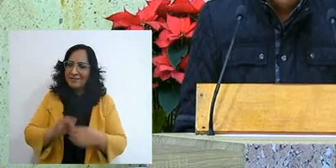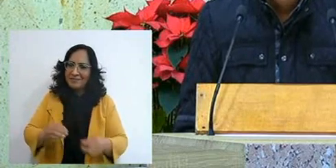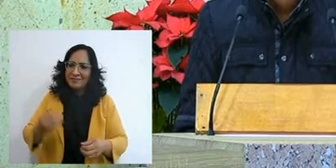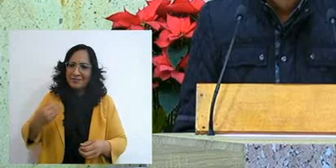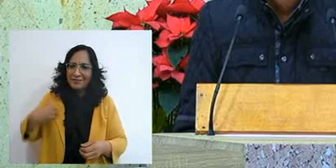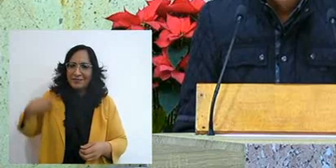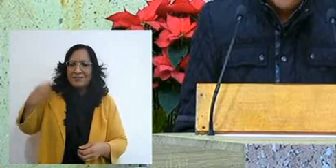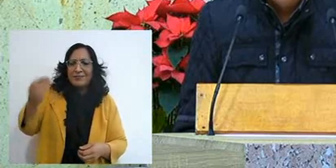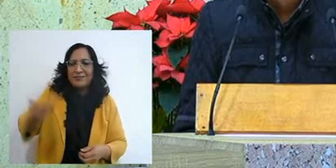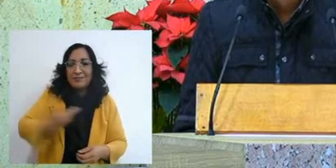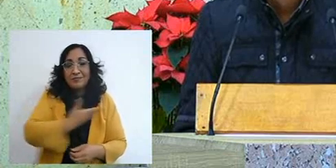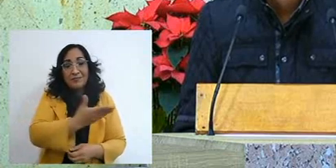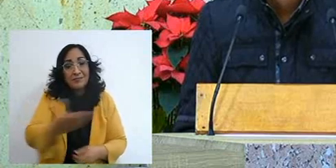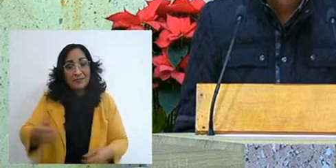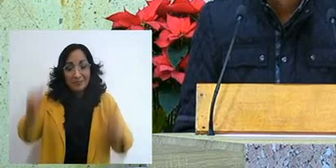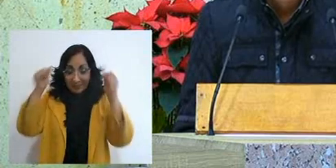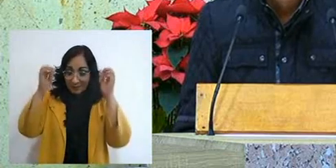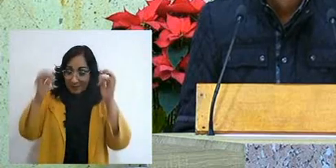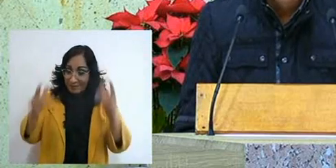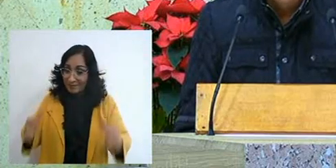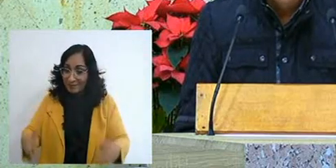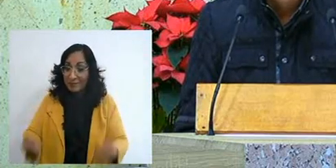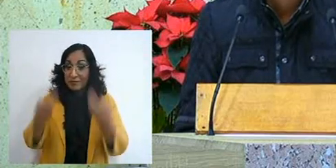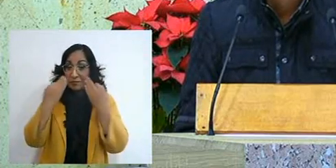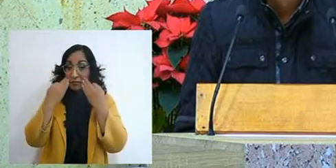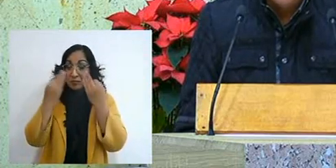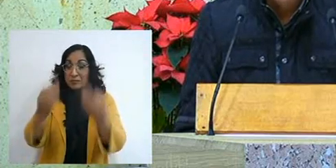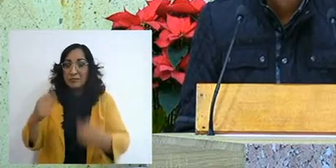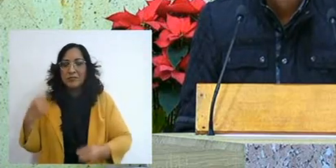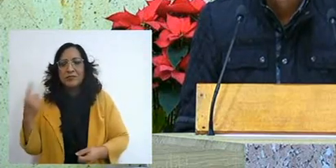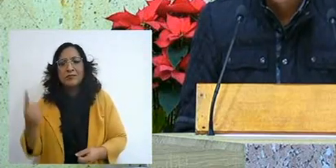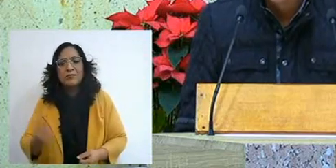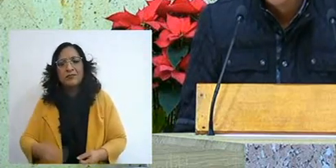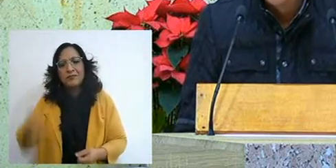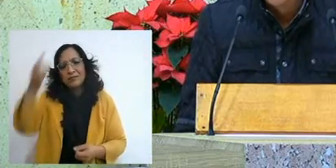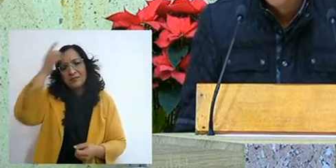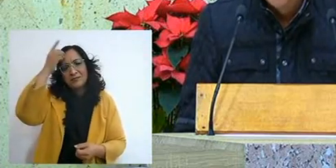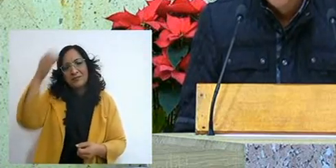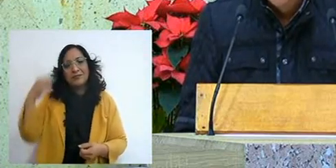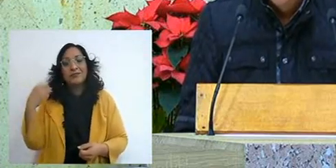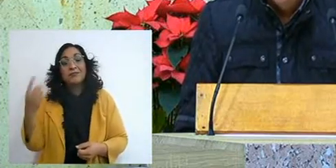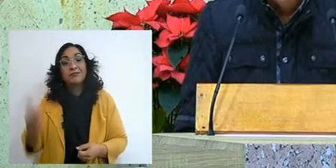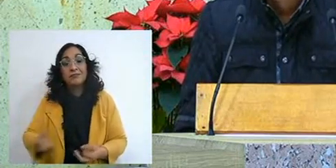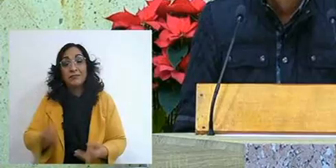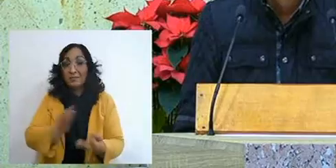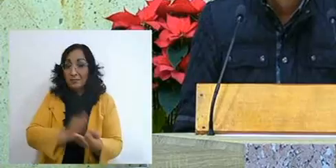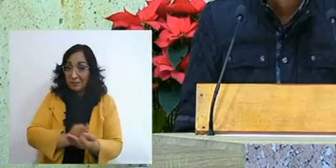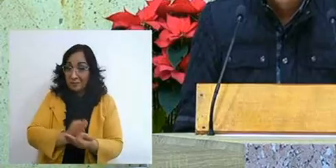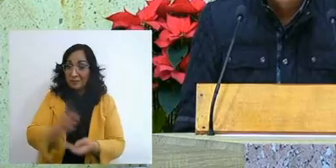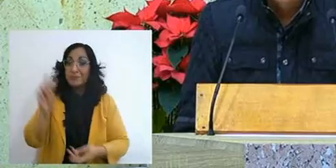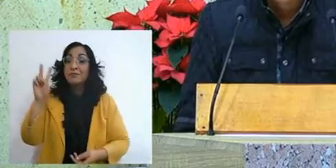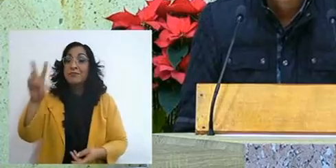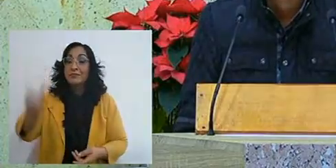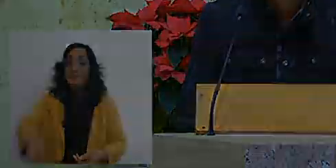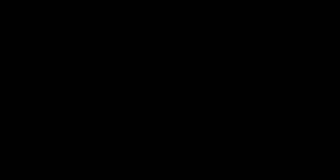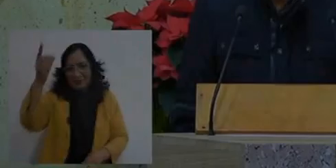and be a witness that the Lord is faithful and true, and thank you very much...